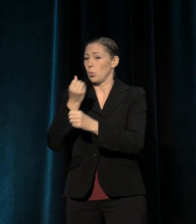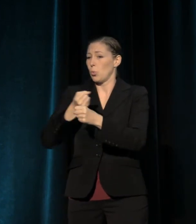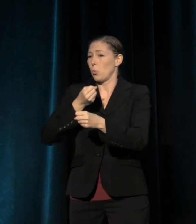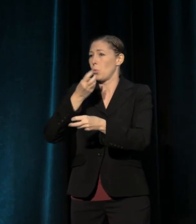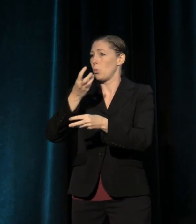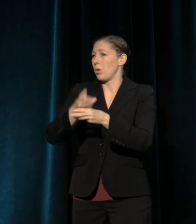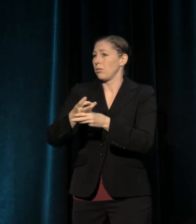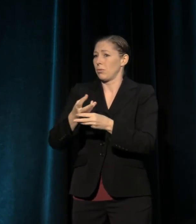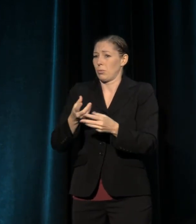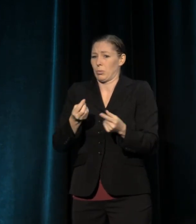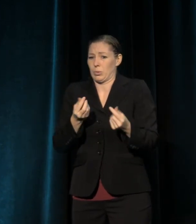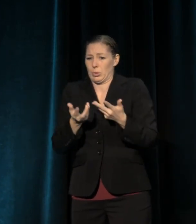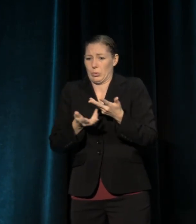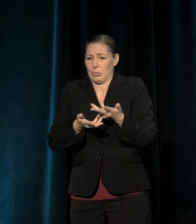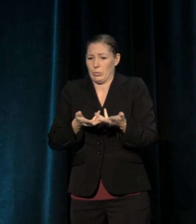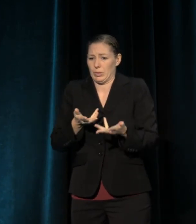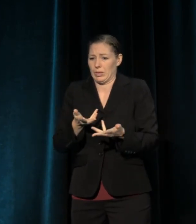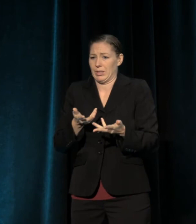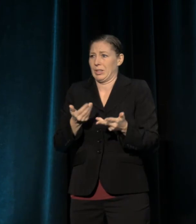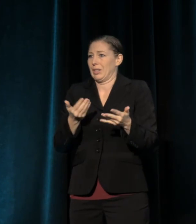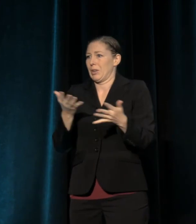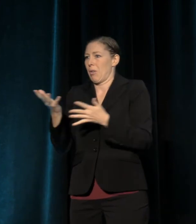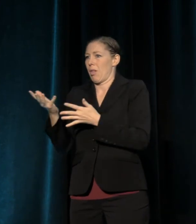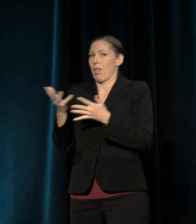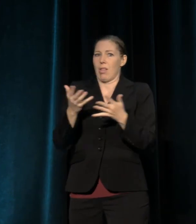Trying to find a true north, a new true north.